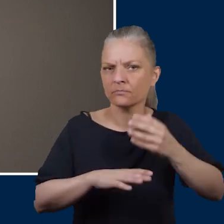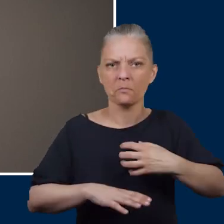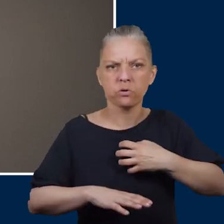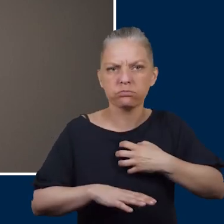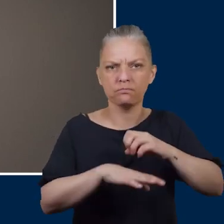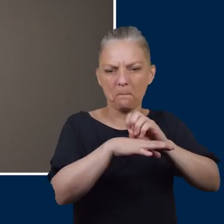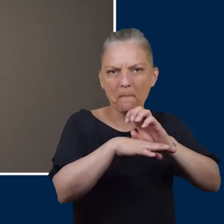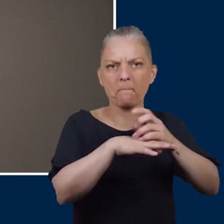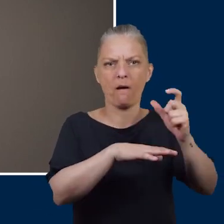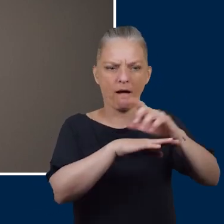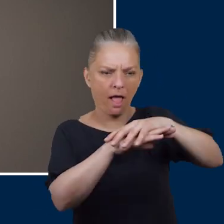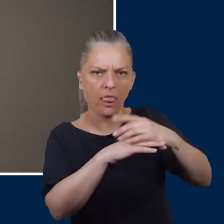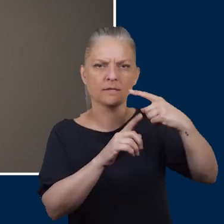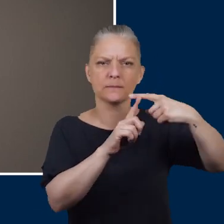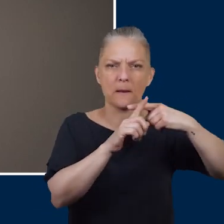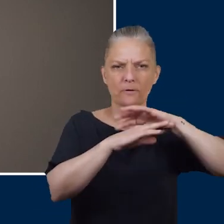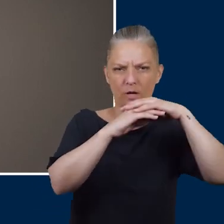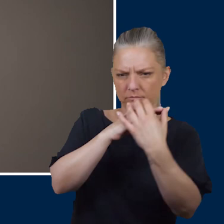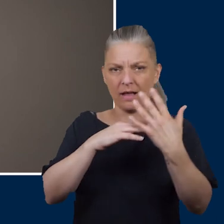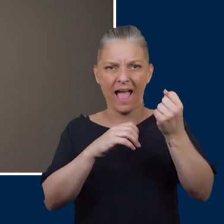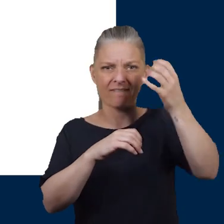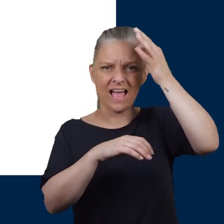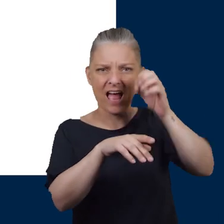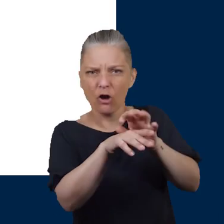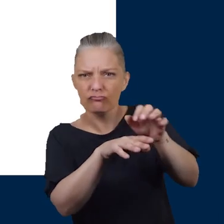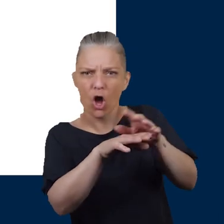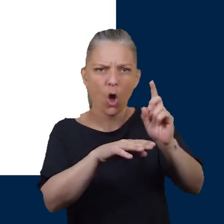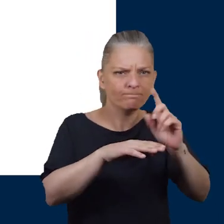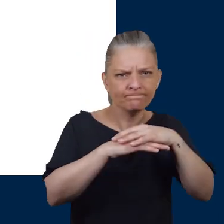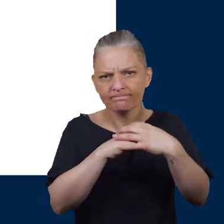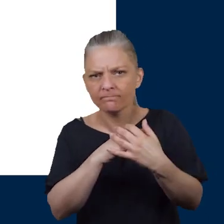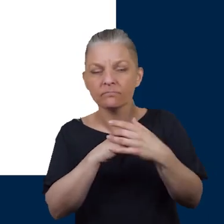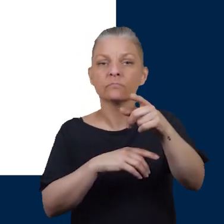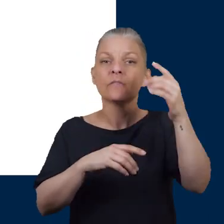and temperature of your feet and also if you have hair growth. If you have no hair growth